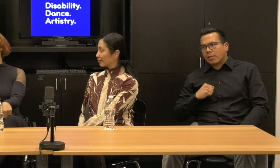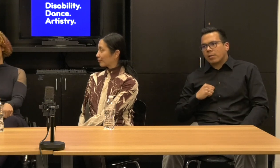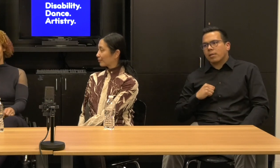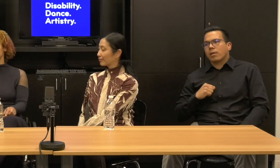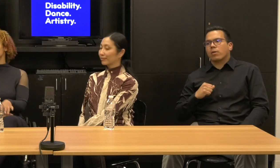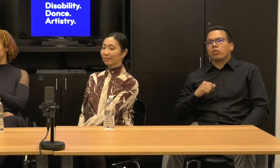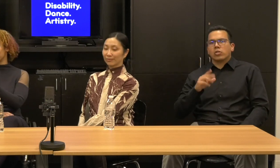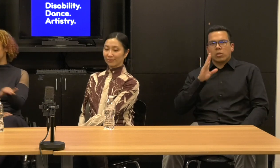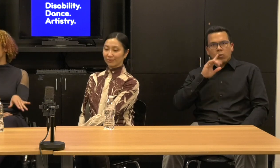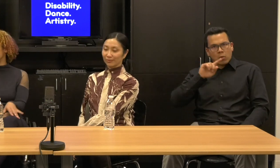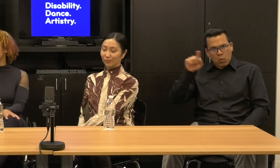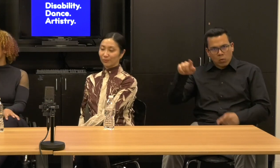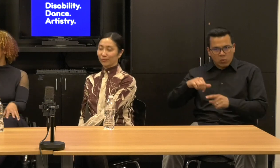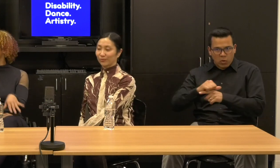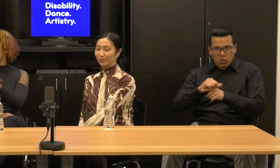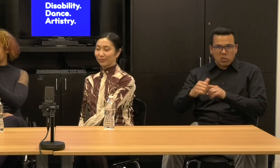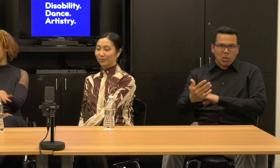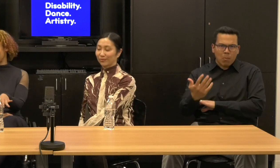dance rehearsals in the morning and the for that.